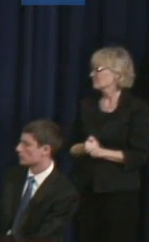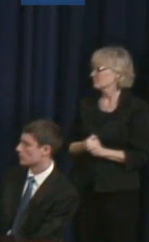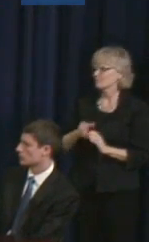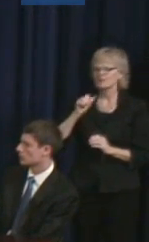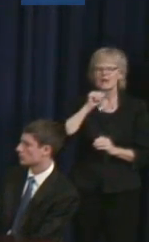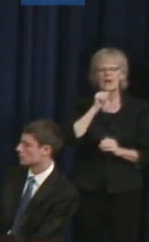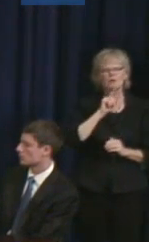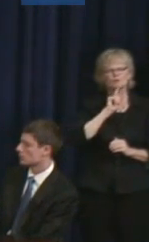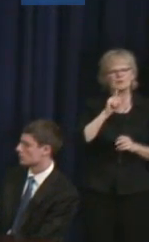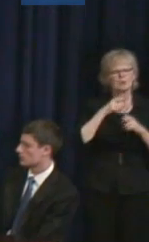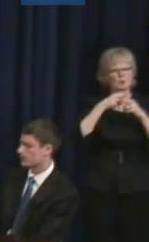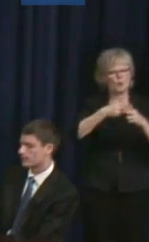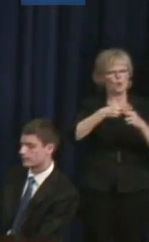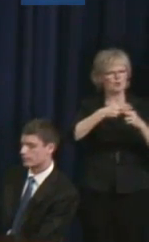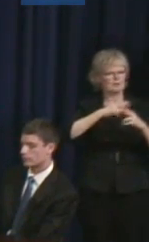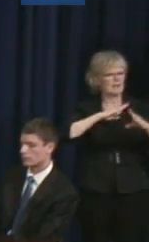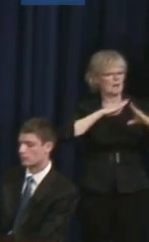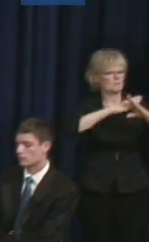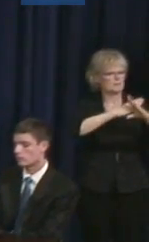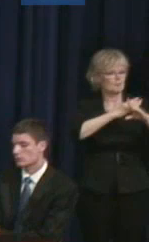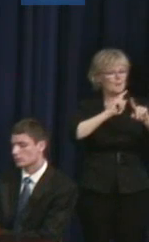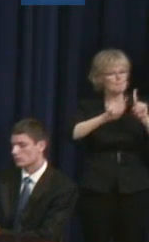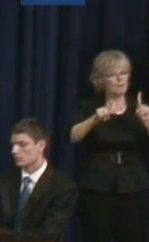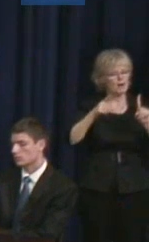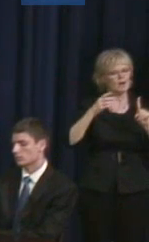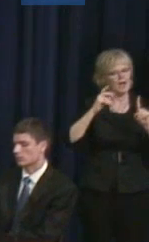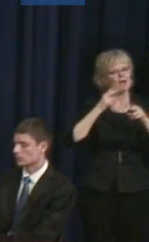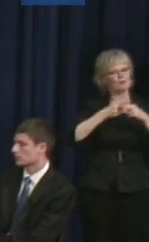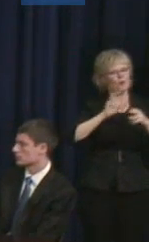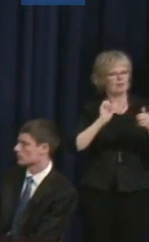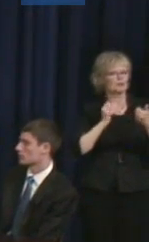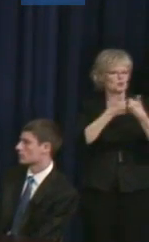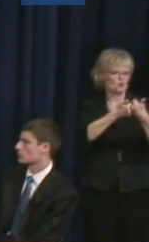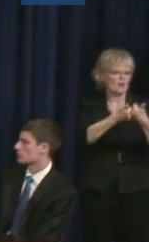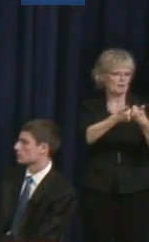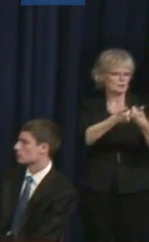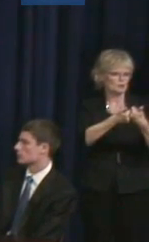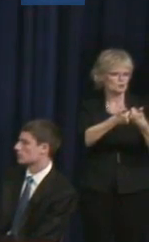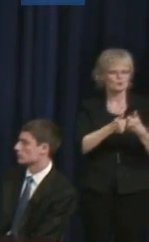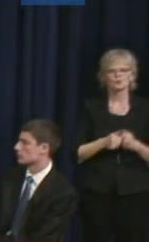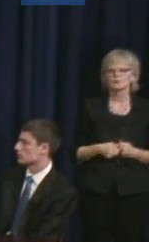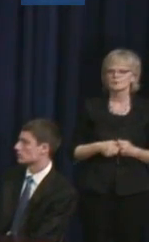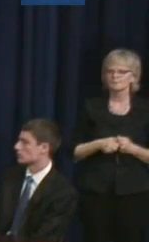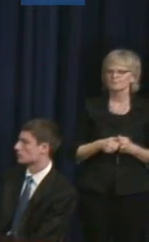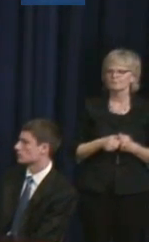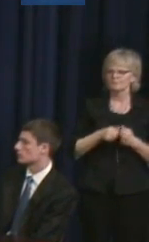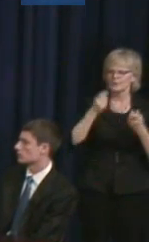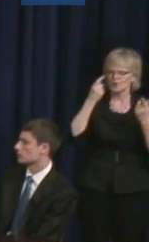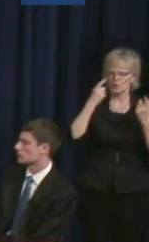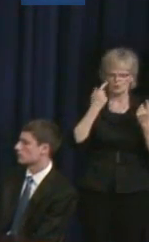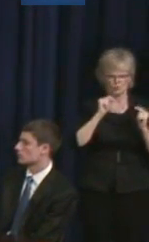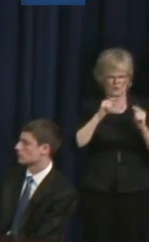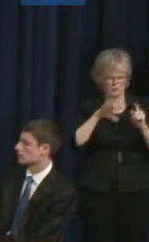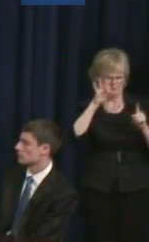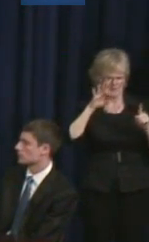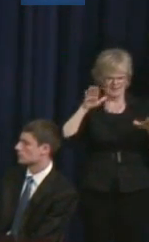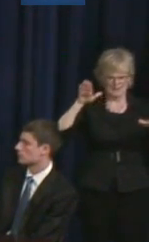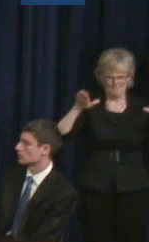obstacle, but I think one of the biggest challenges that I faced is trying to strike that balance when you are